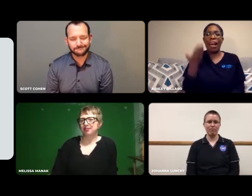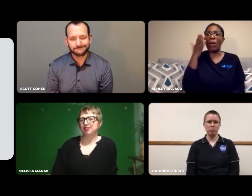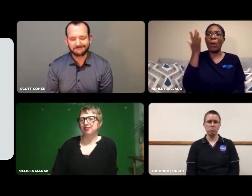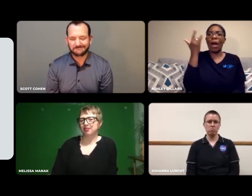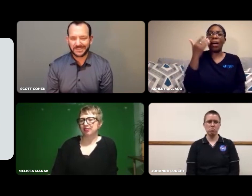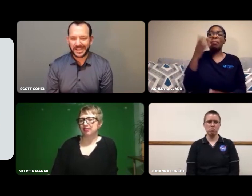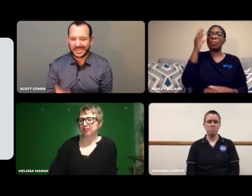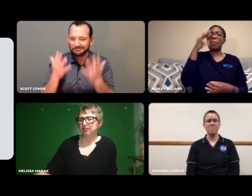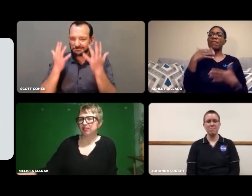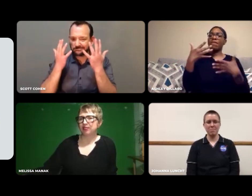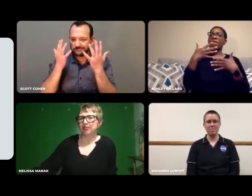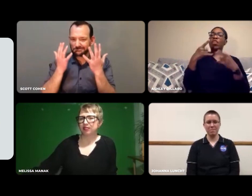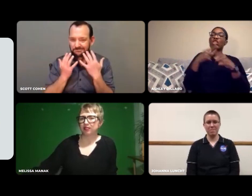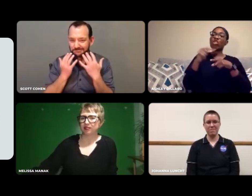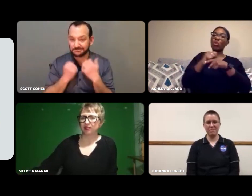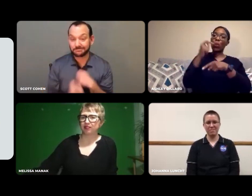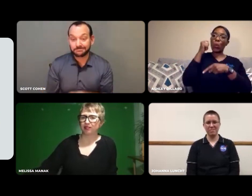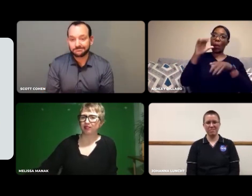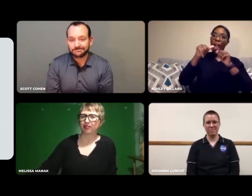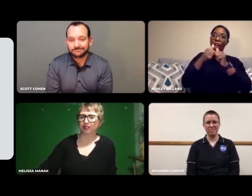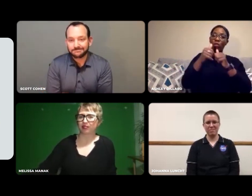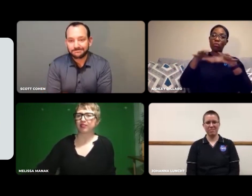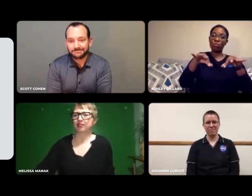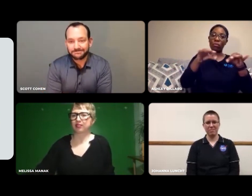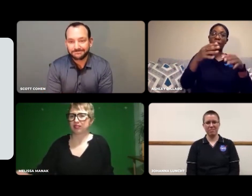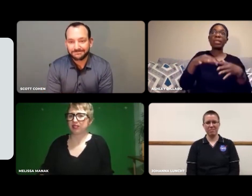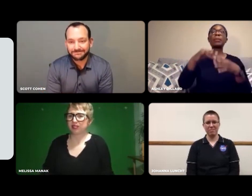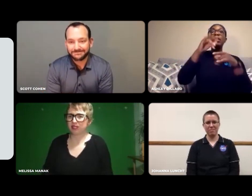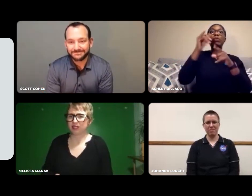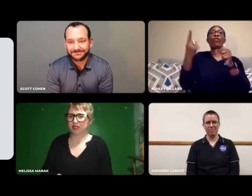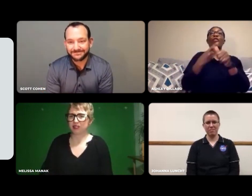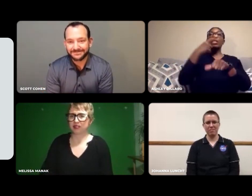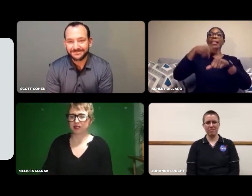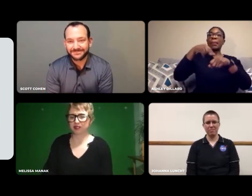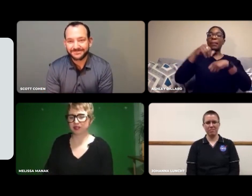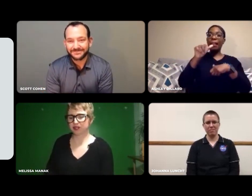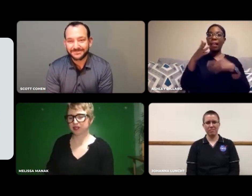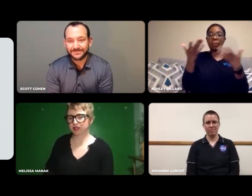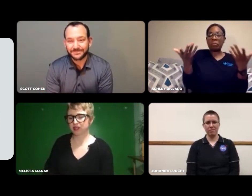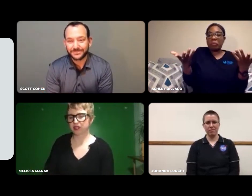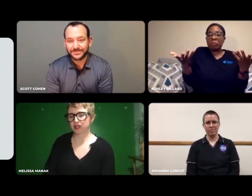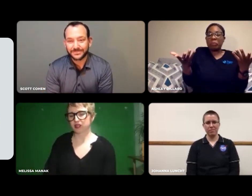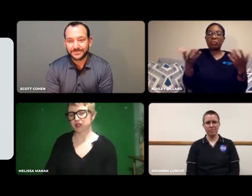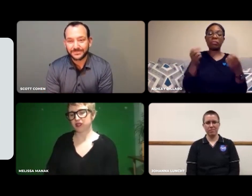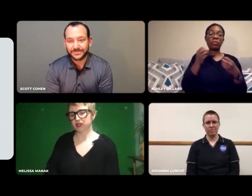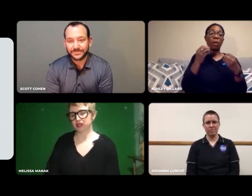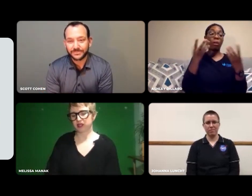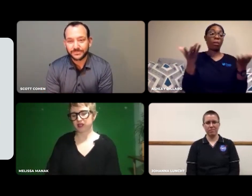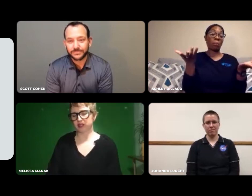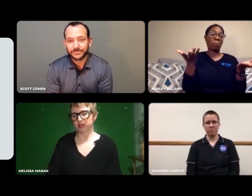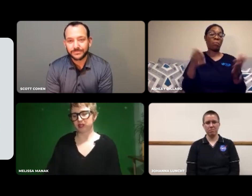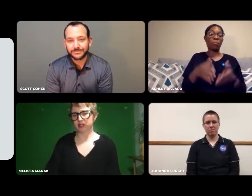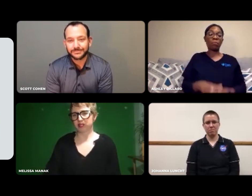I think maybe there's a fear. Maybe they don't want to train women without experience.